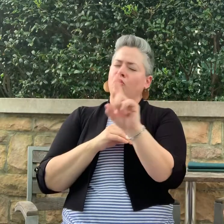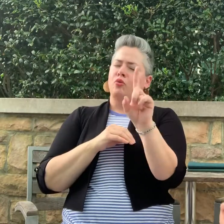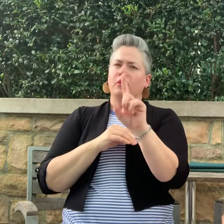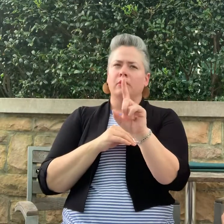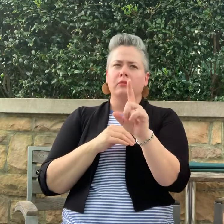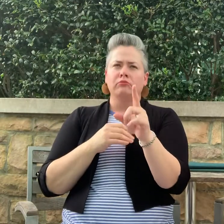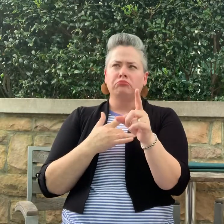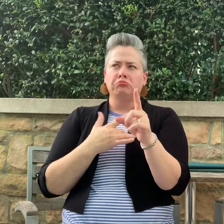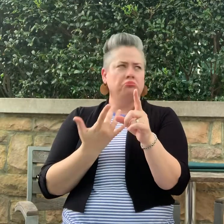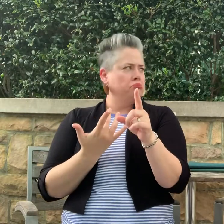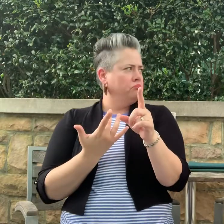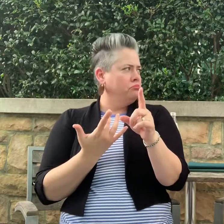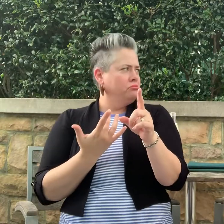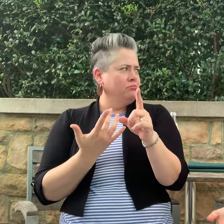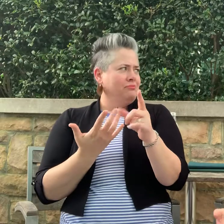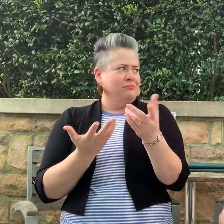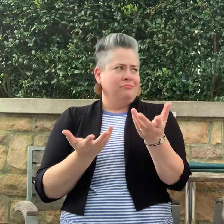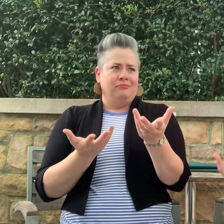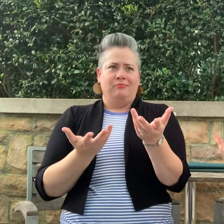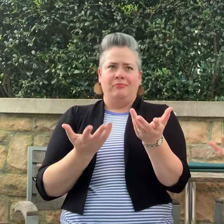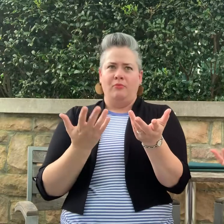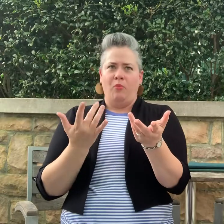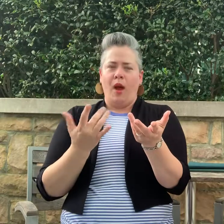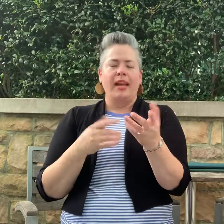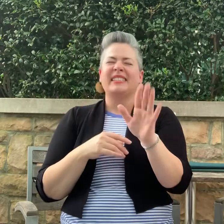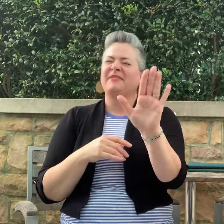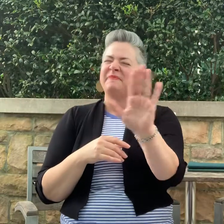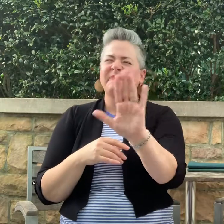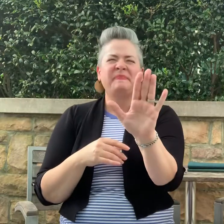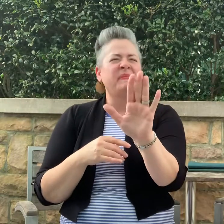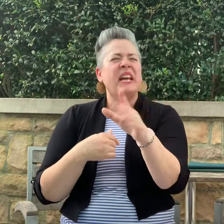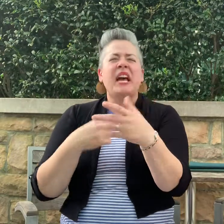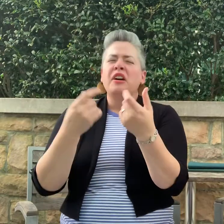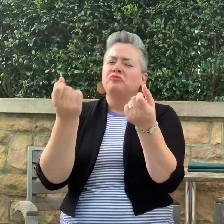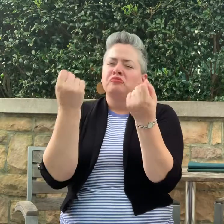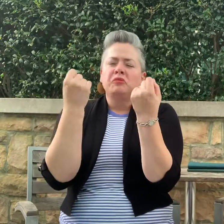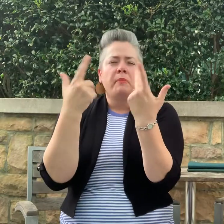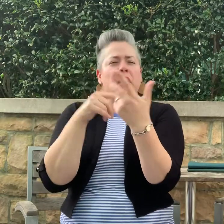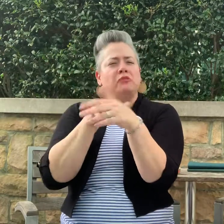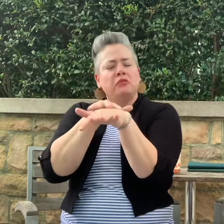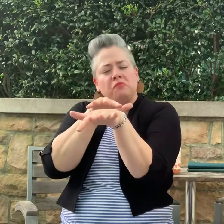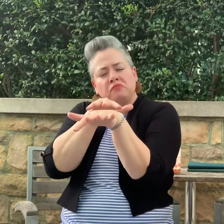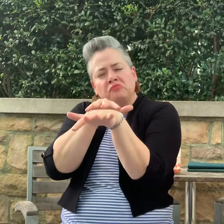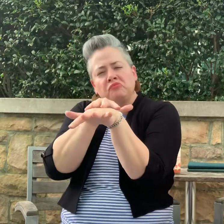He said that Kerry is very congested and the views aren't